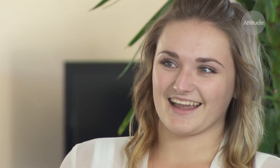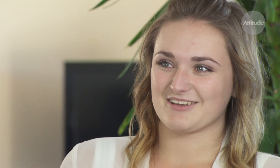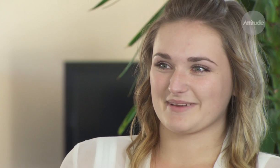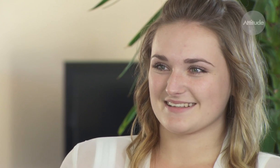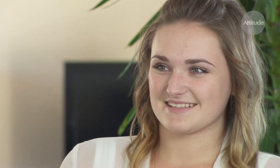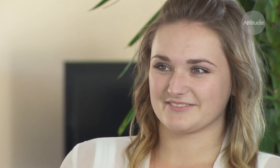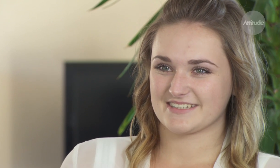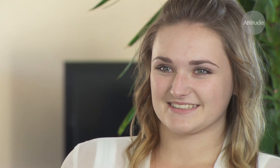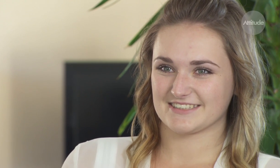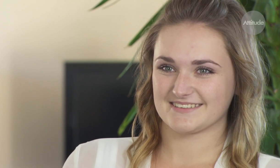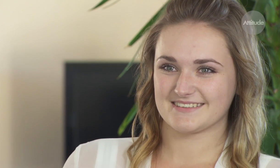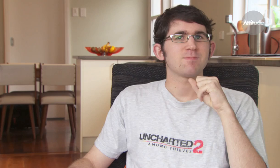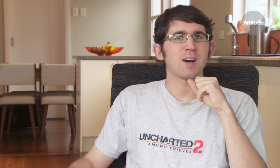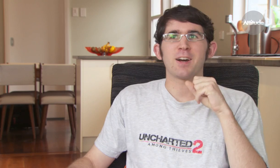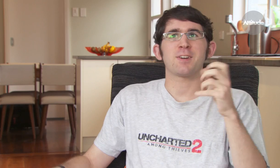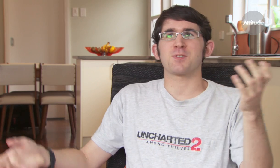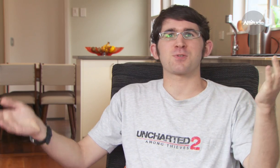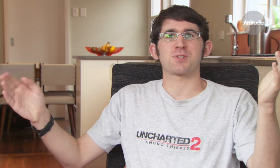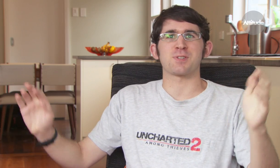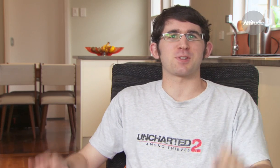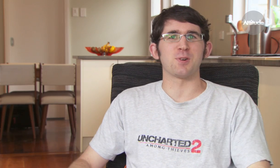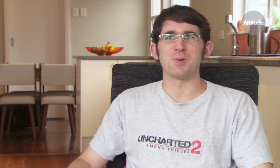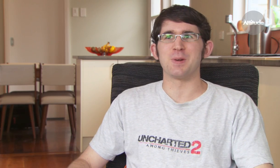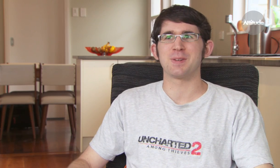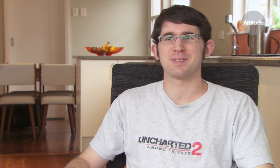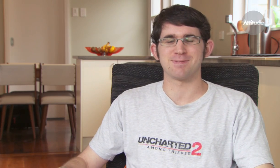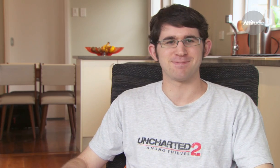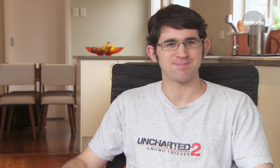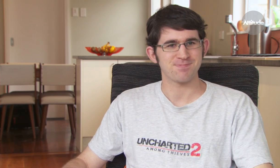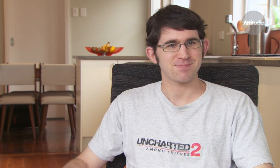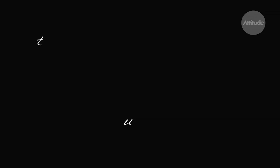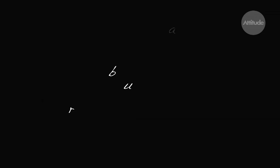I hate being the centre of attention. I have no friggin clue.